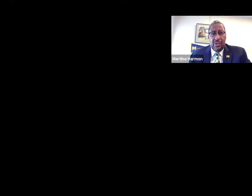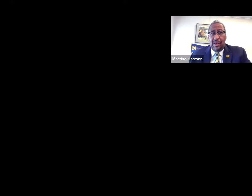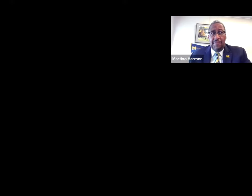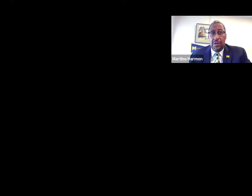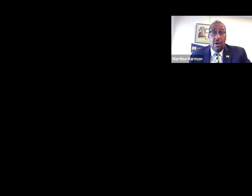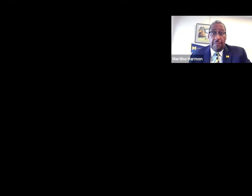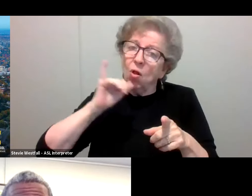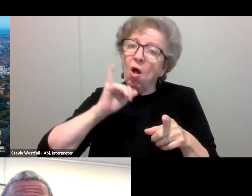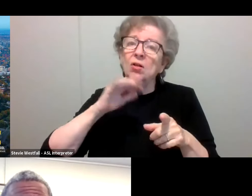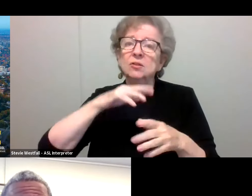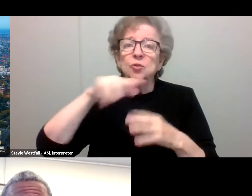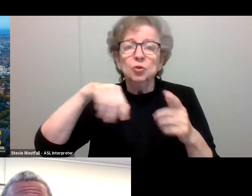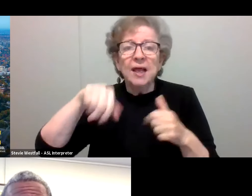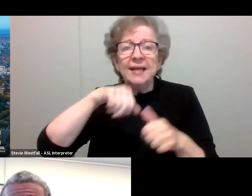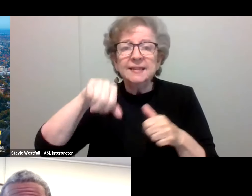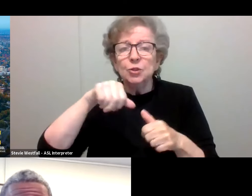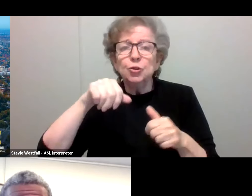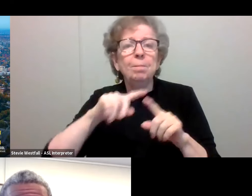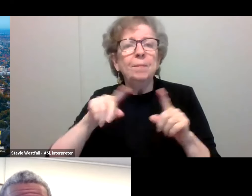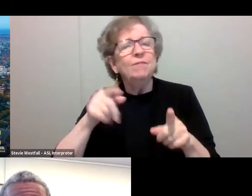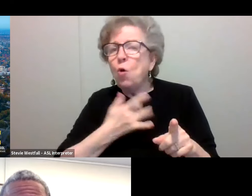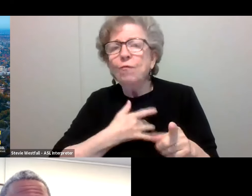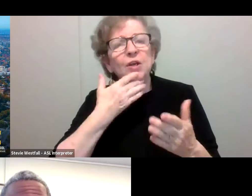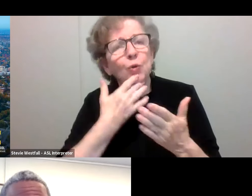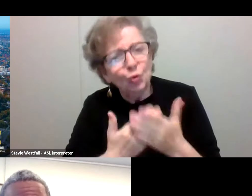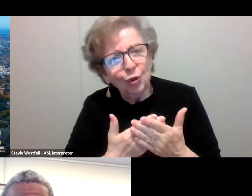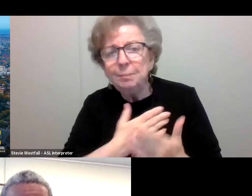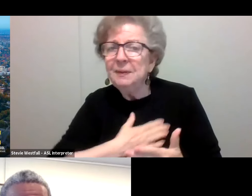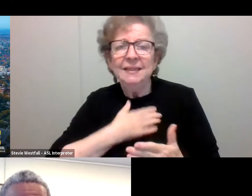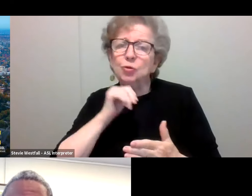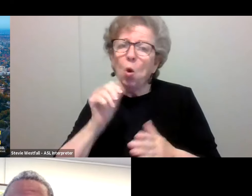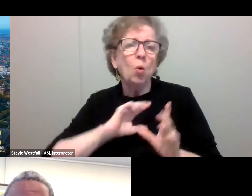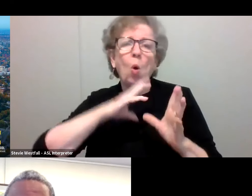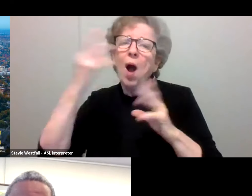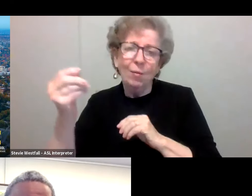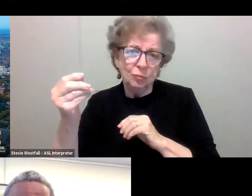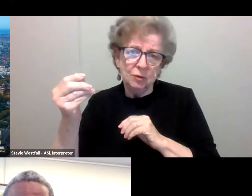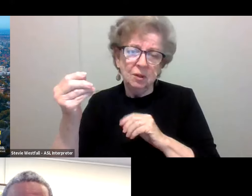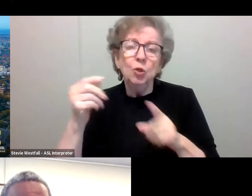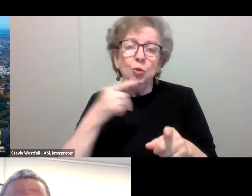If you don't feel well, don't go out. You know, you mentioned that earlier, Dr. Malani.